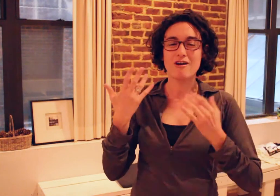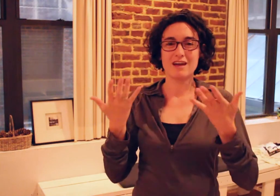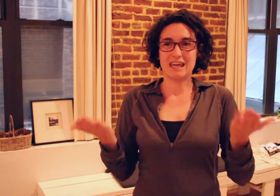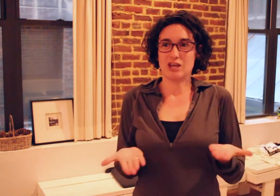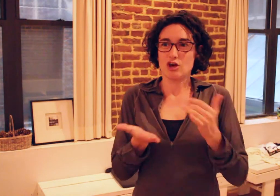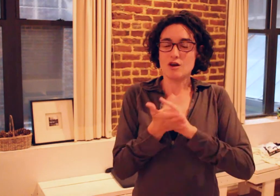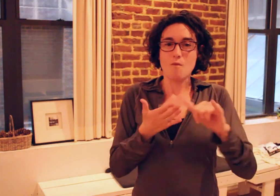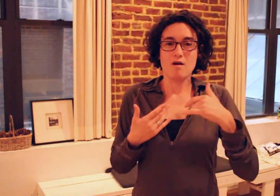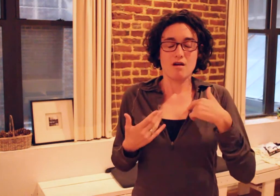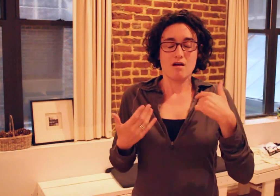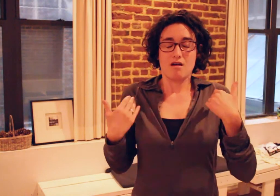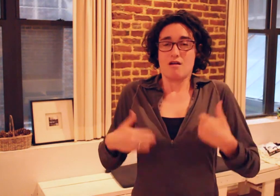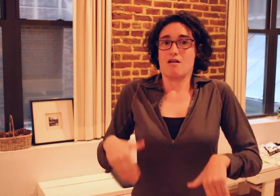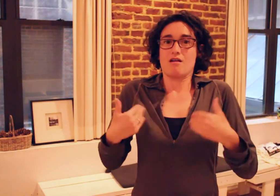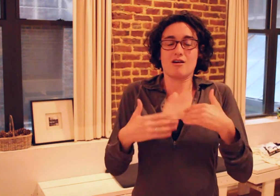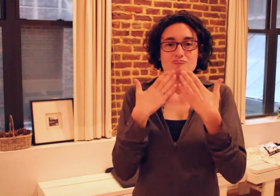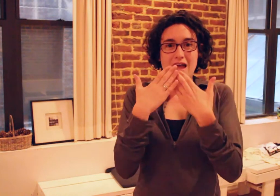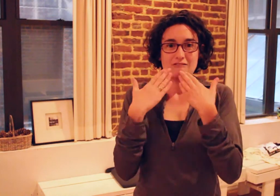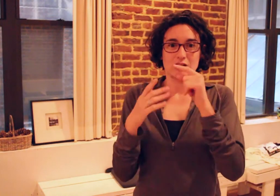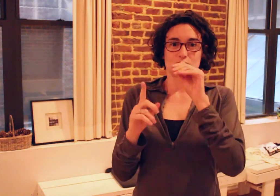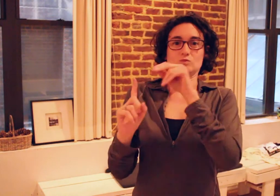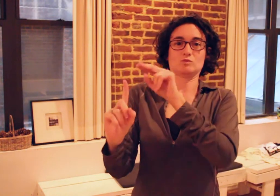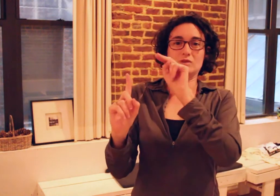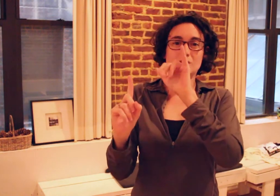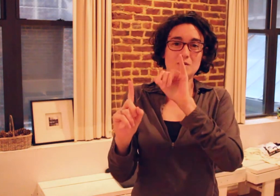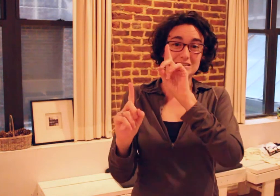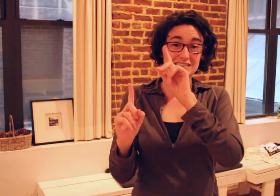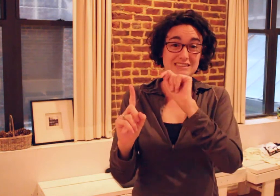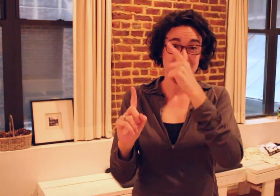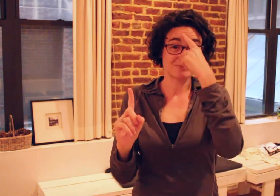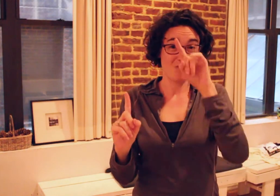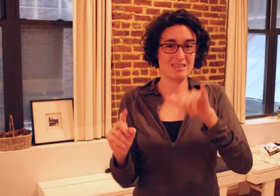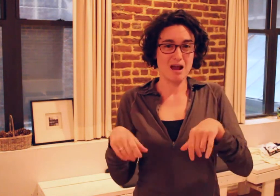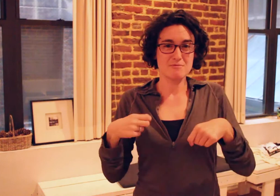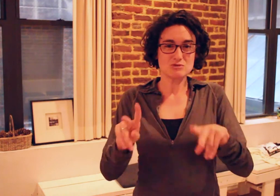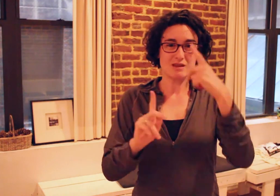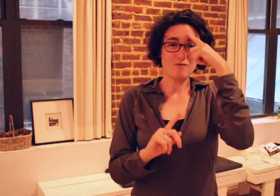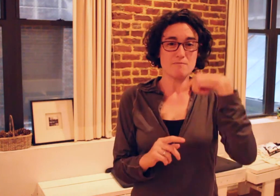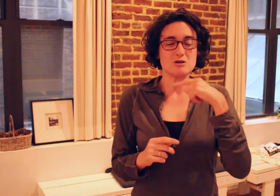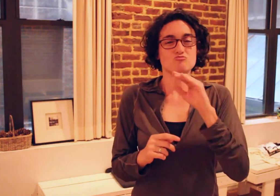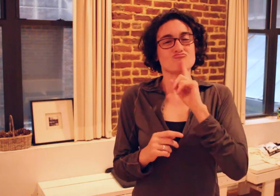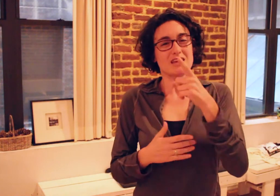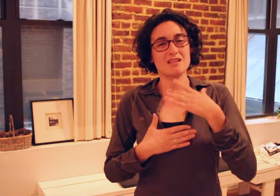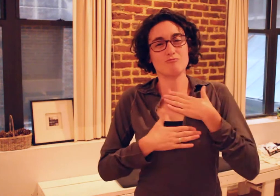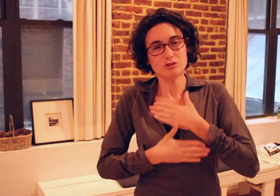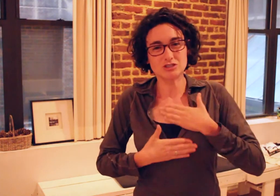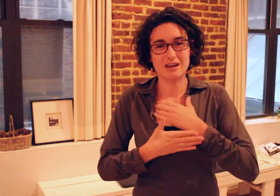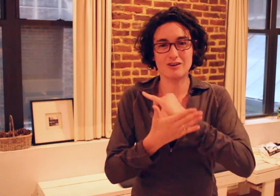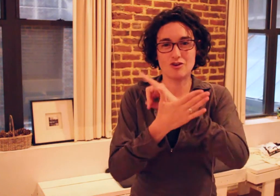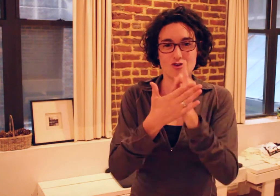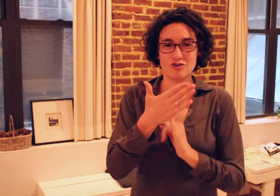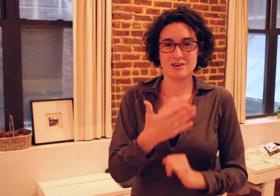but here, in New York--wow! I feel so grateful to NYDT that opportunity to really enjoy art!